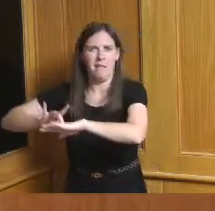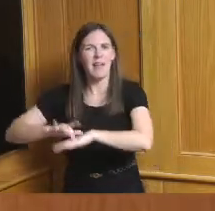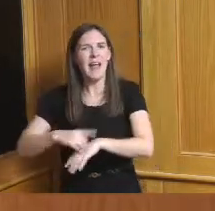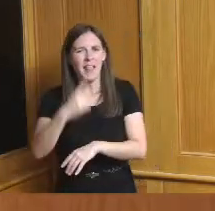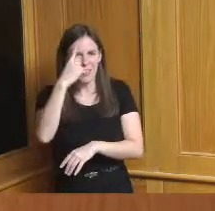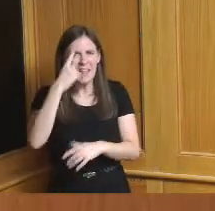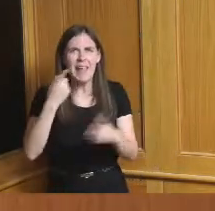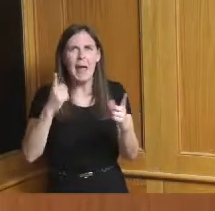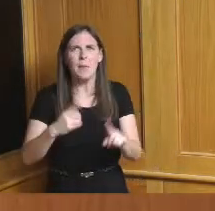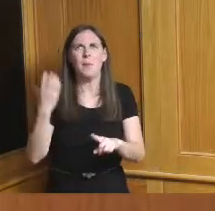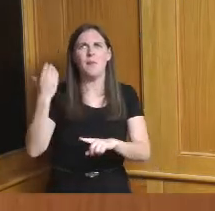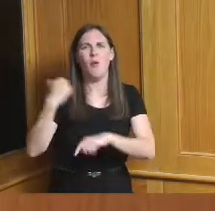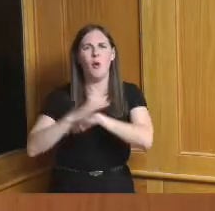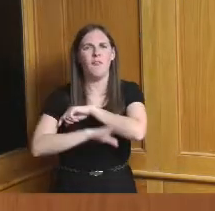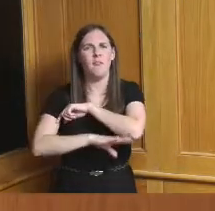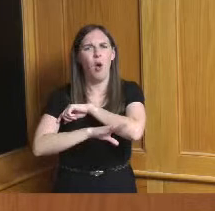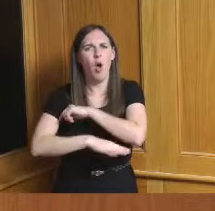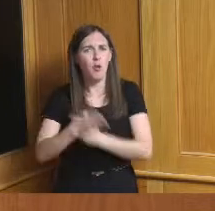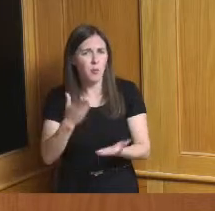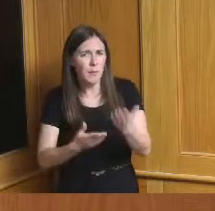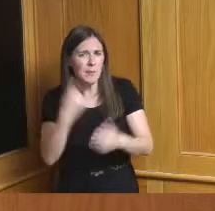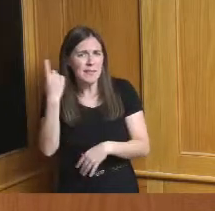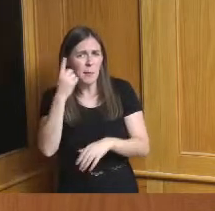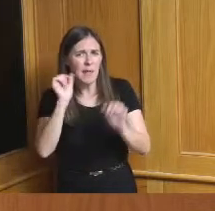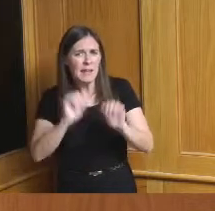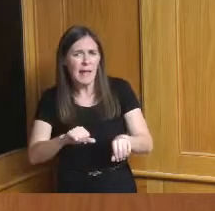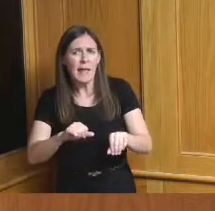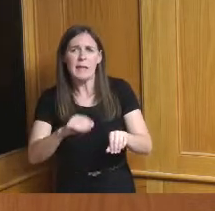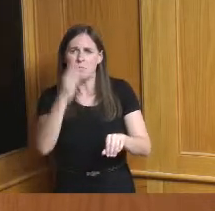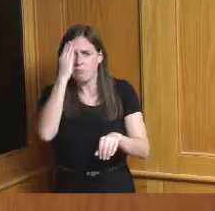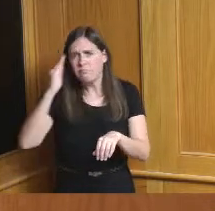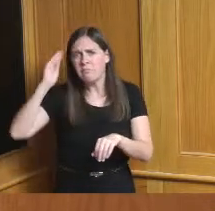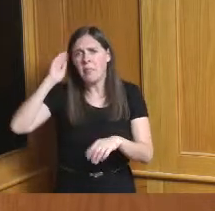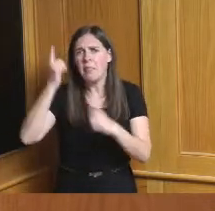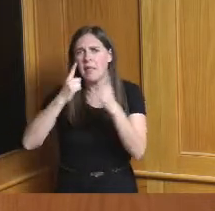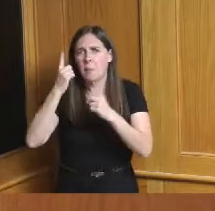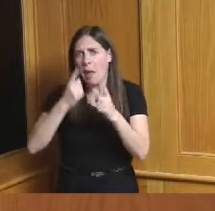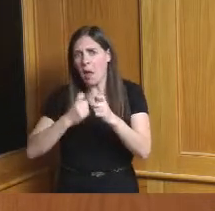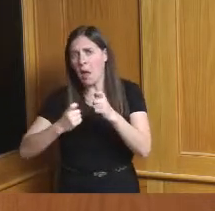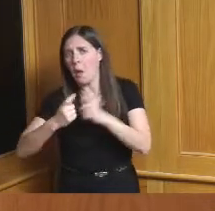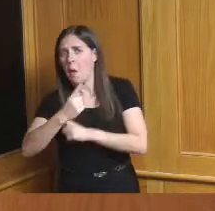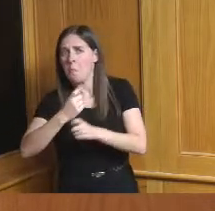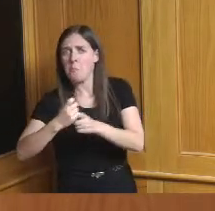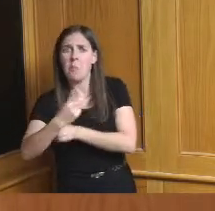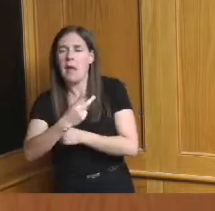fall so maybe it's something to put back on the radar and again I can't see our friend Steve from